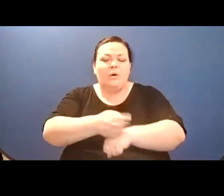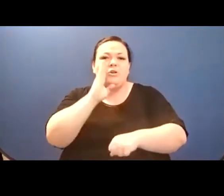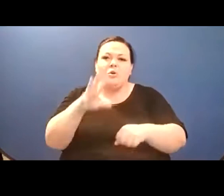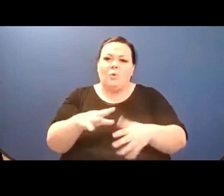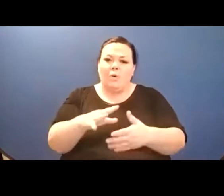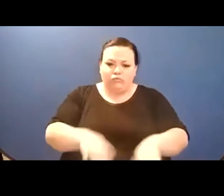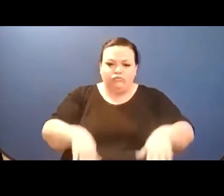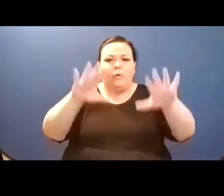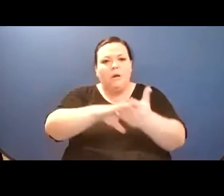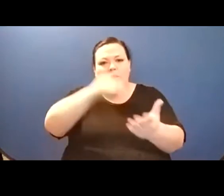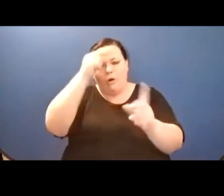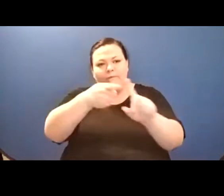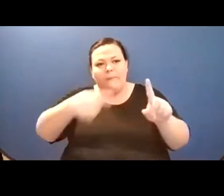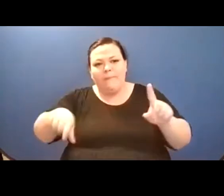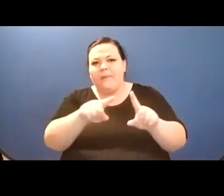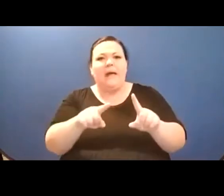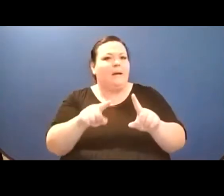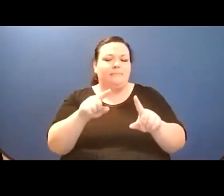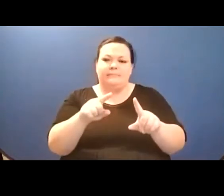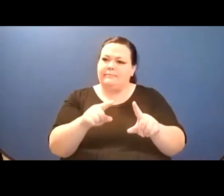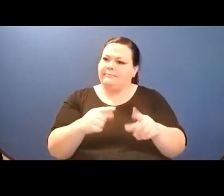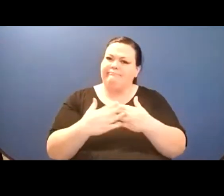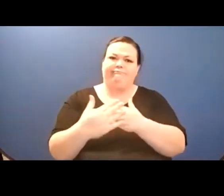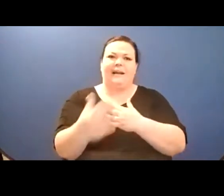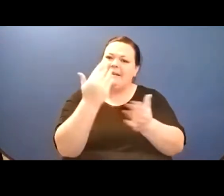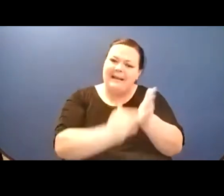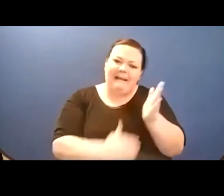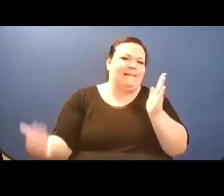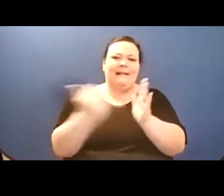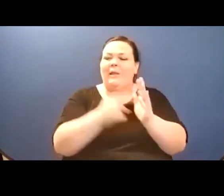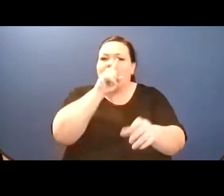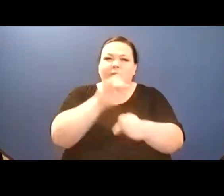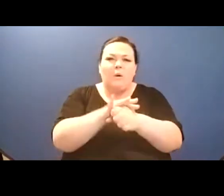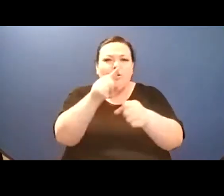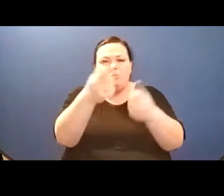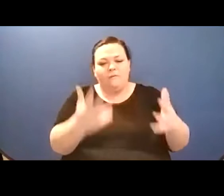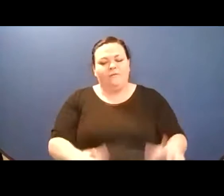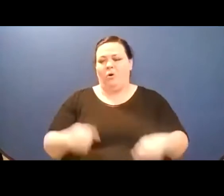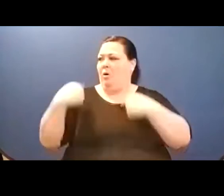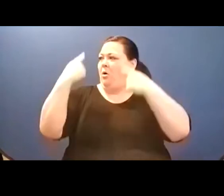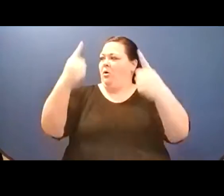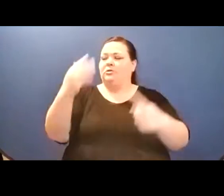else see what you have seen all along.// And you will find so many other worlds in the process.